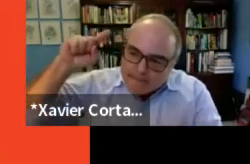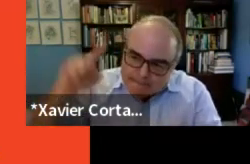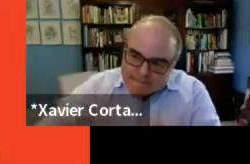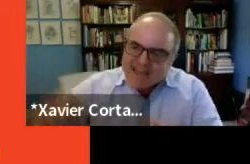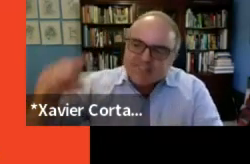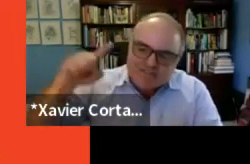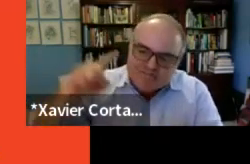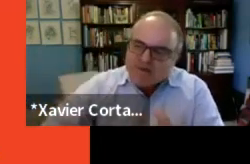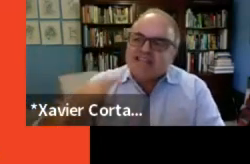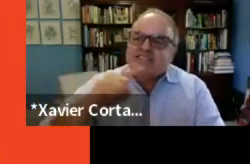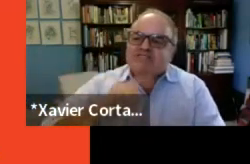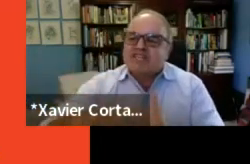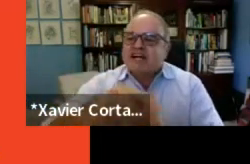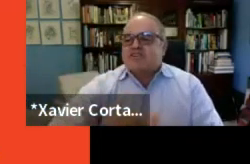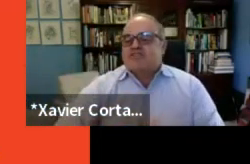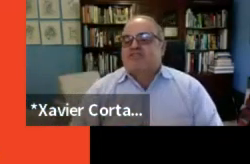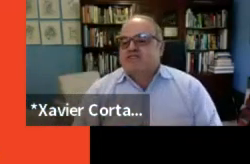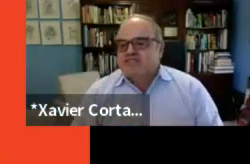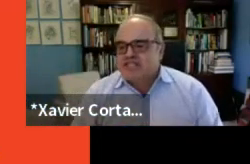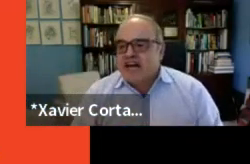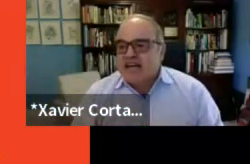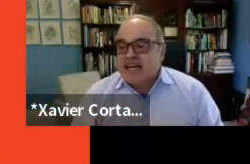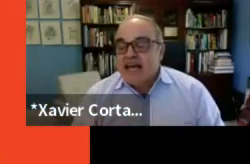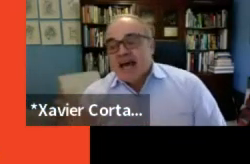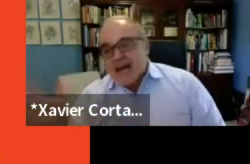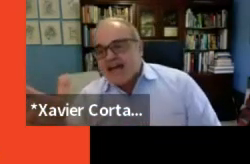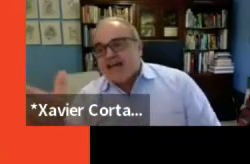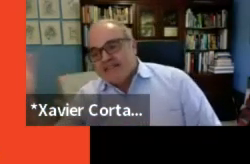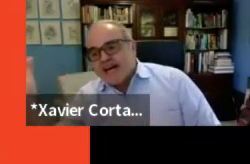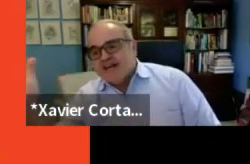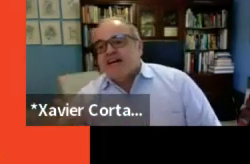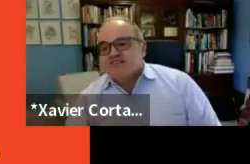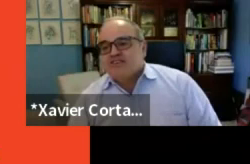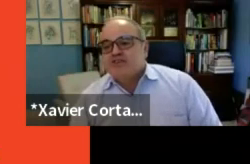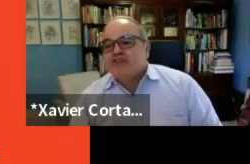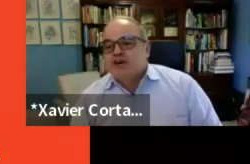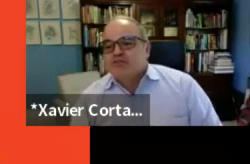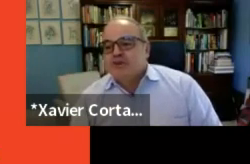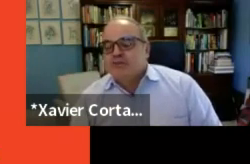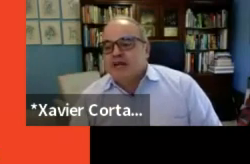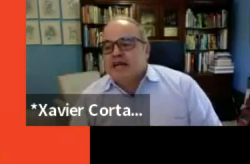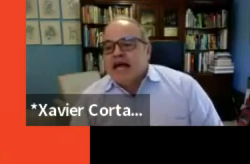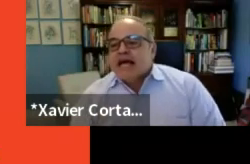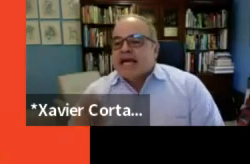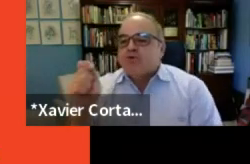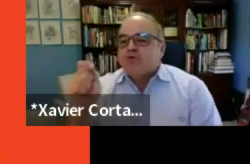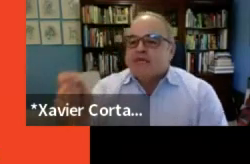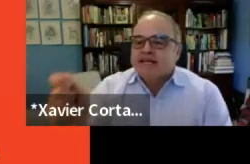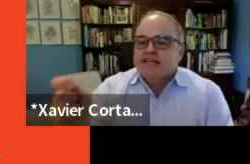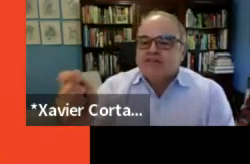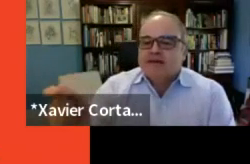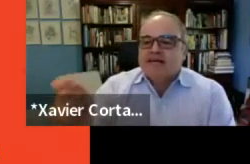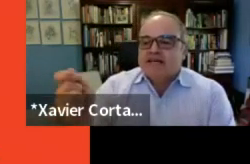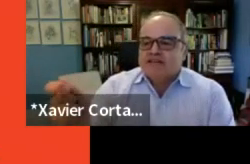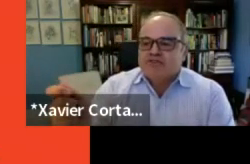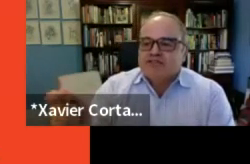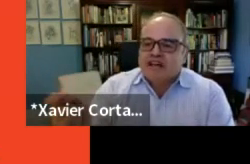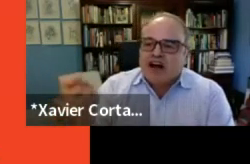massive, massive sectors of our society. And that has a huge carbon footprint. Can we begin to make a difference?